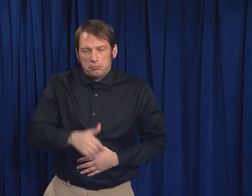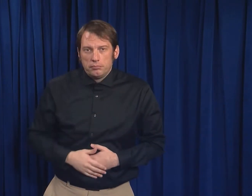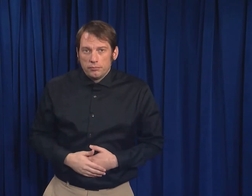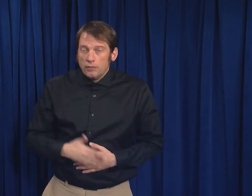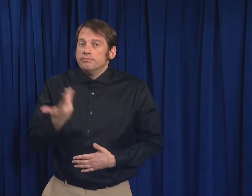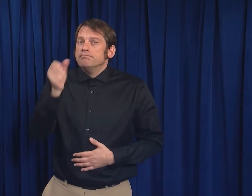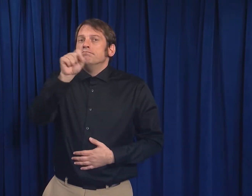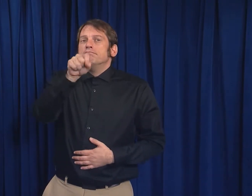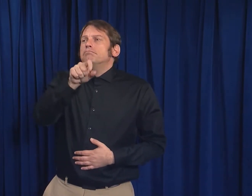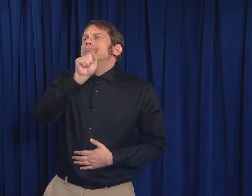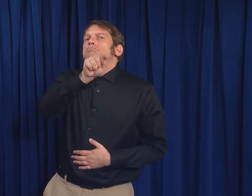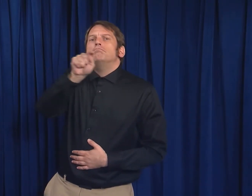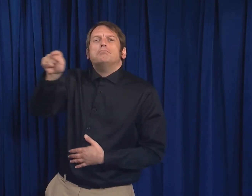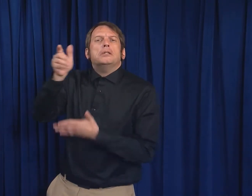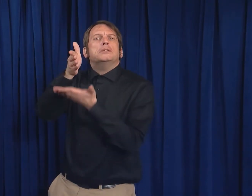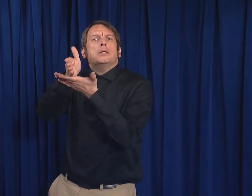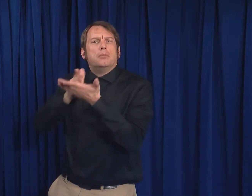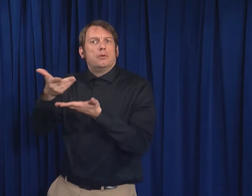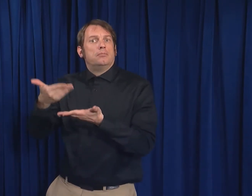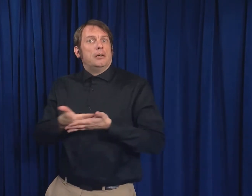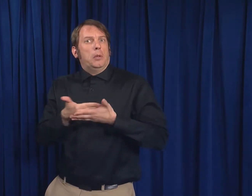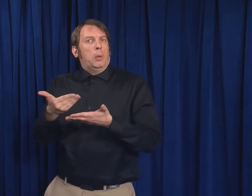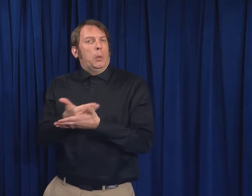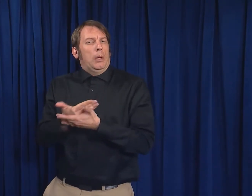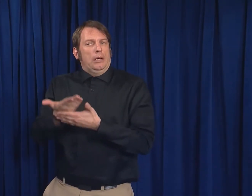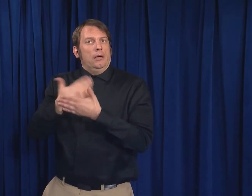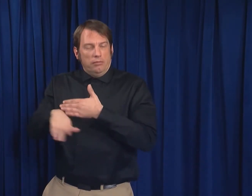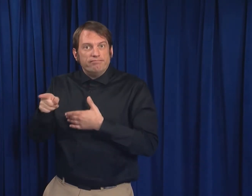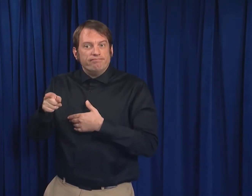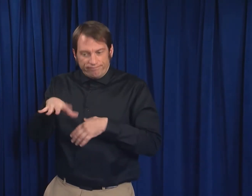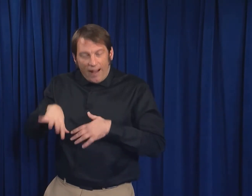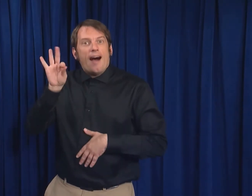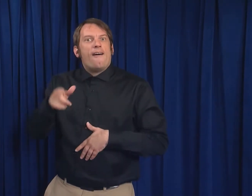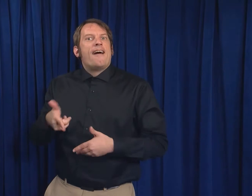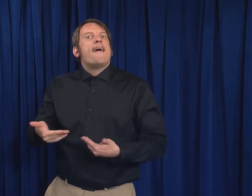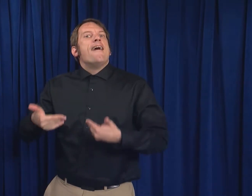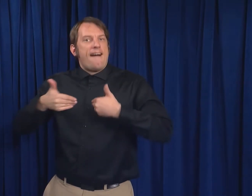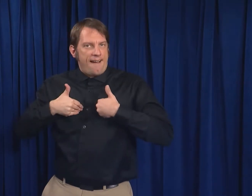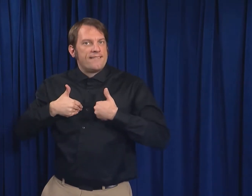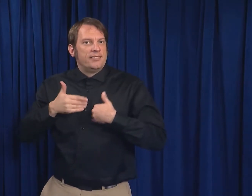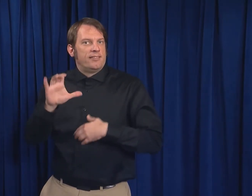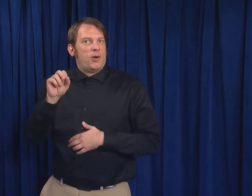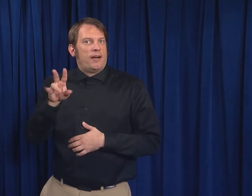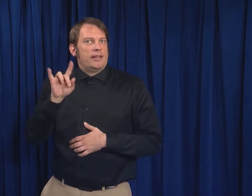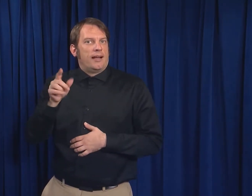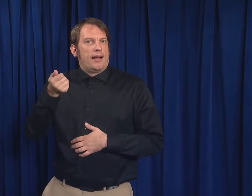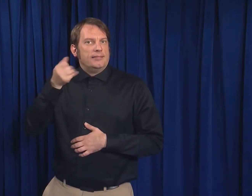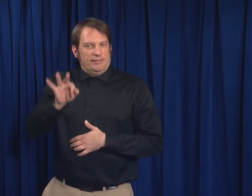Some newborns have tested positive for COVID-19